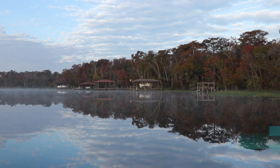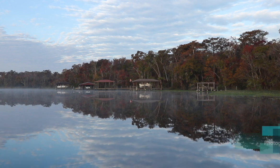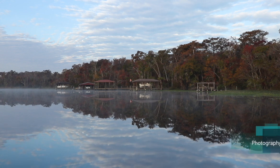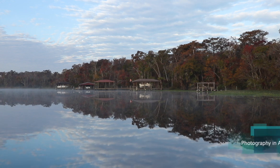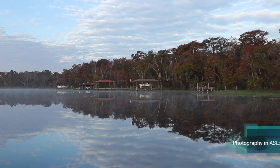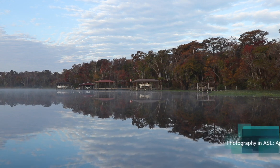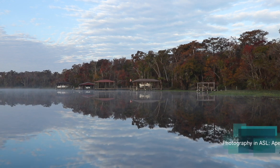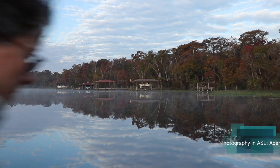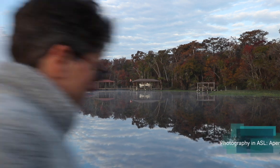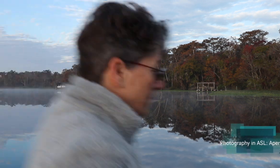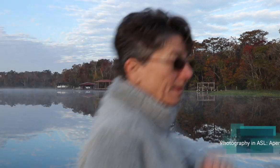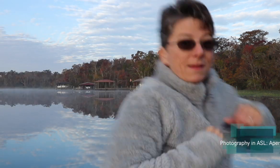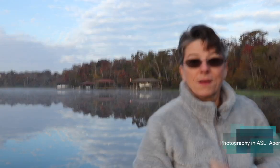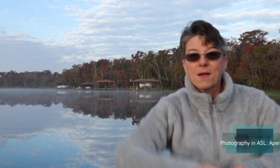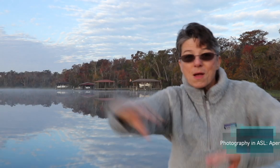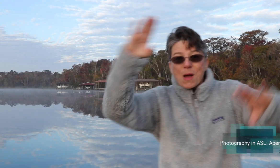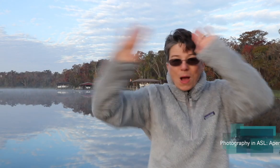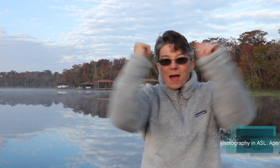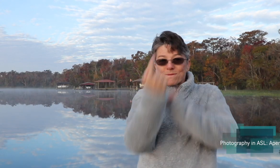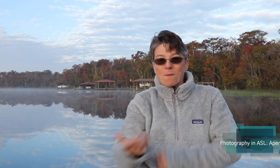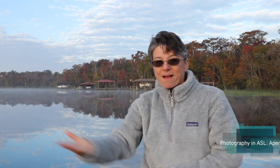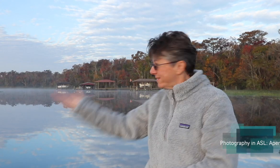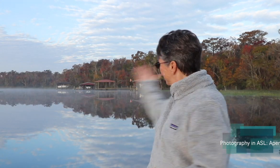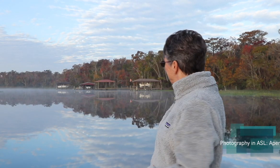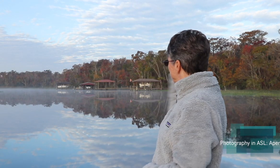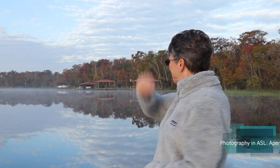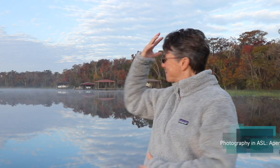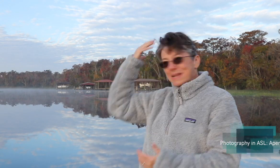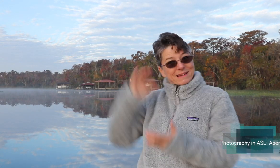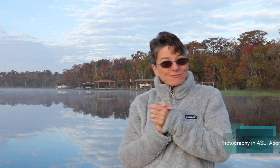Hello everyone! Isn't this beautiful?